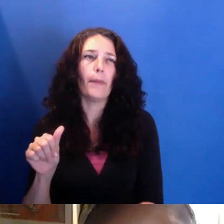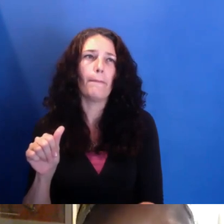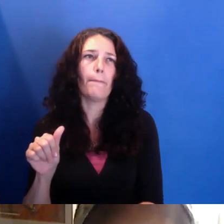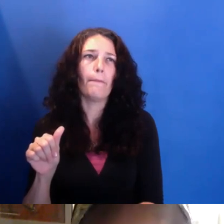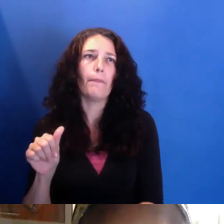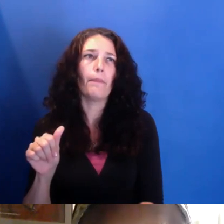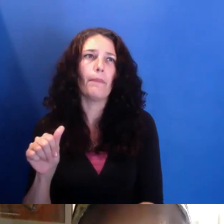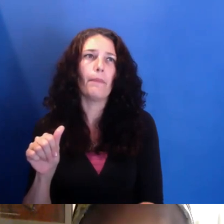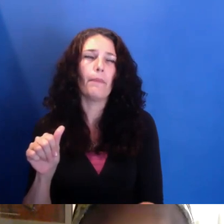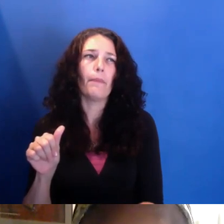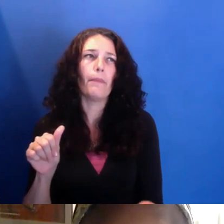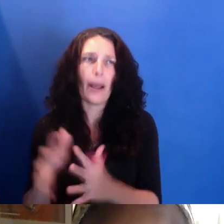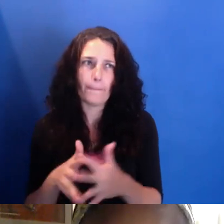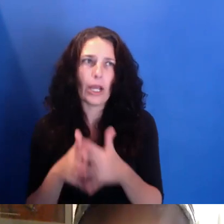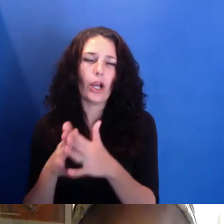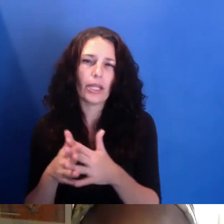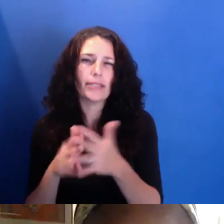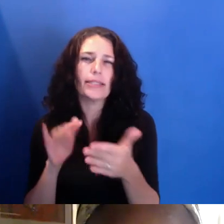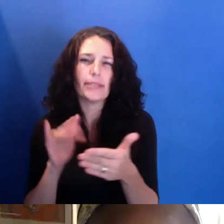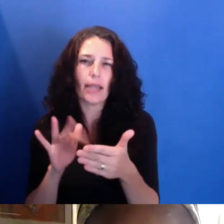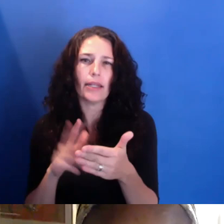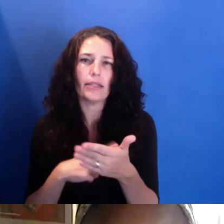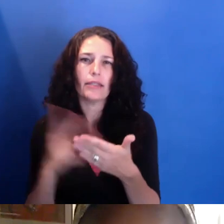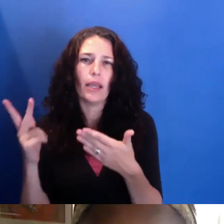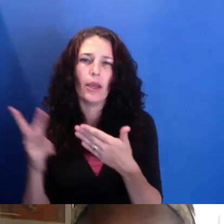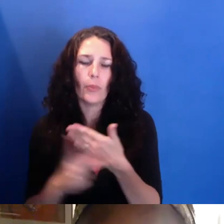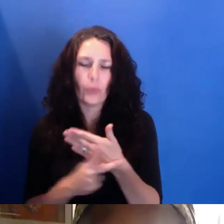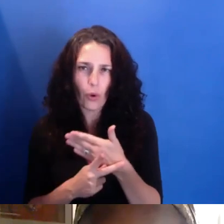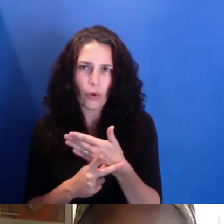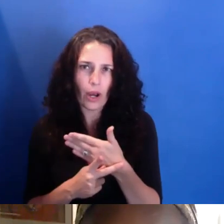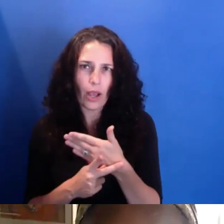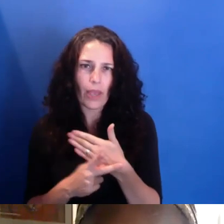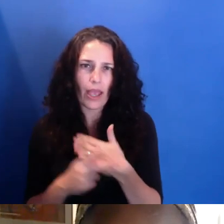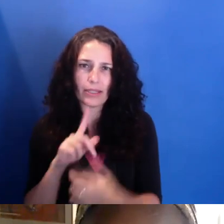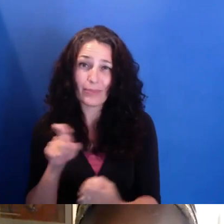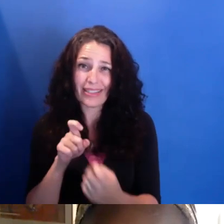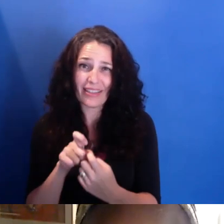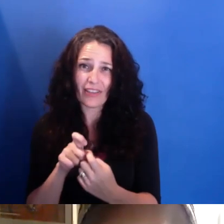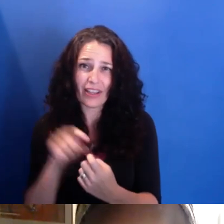And it's actually that class in particular that I have gone back to that has been